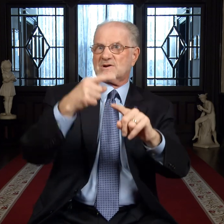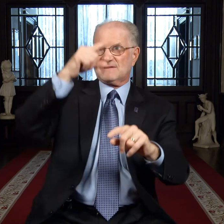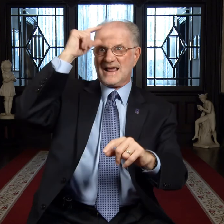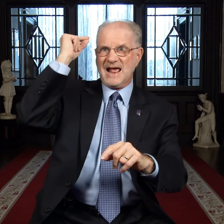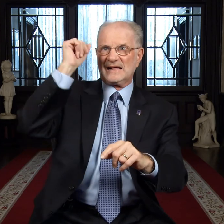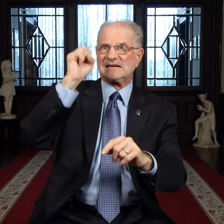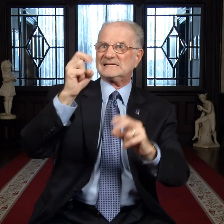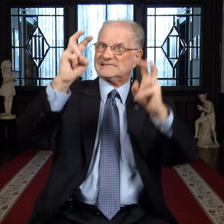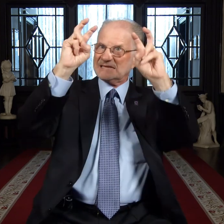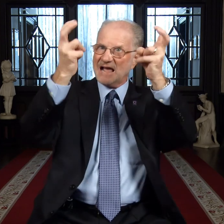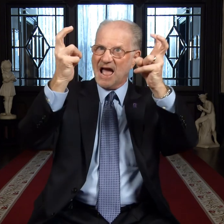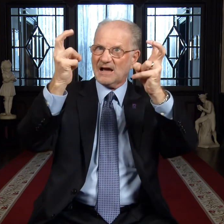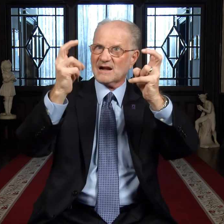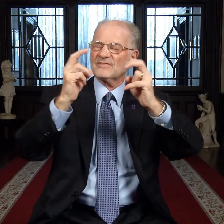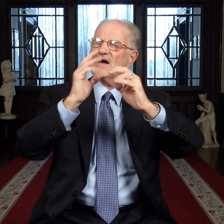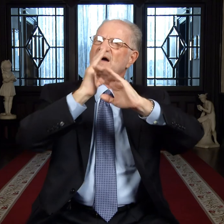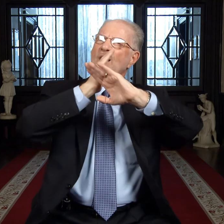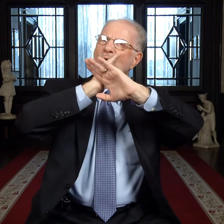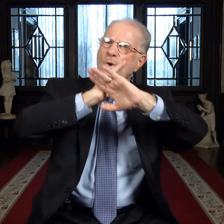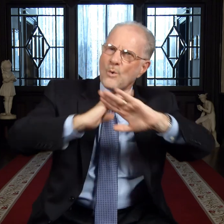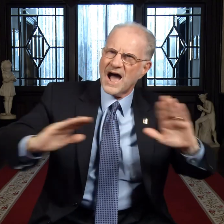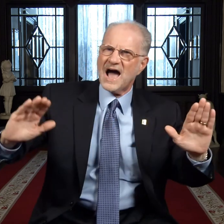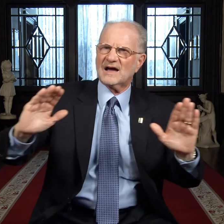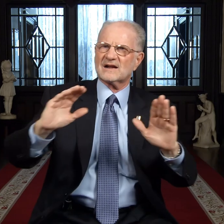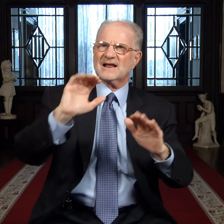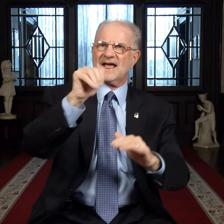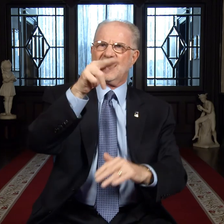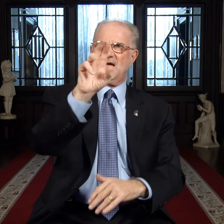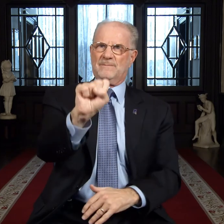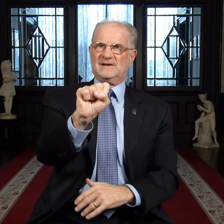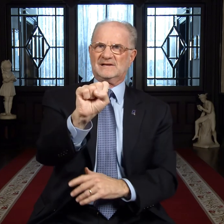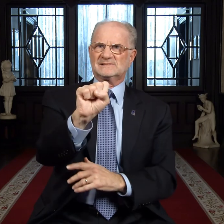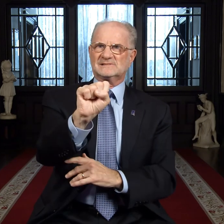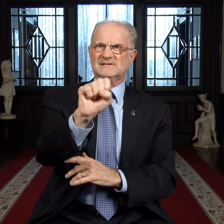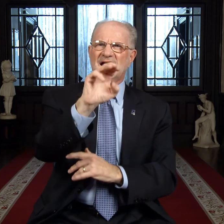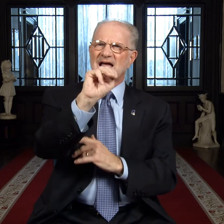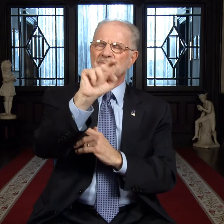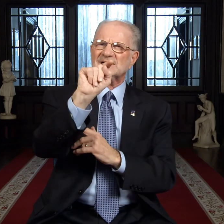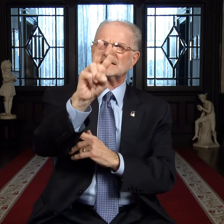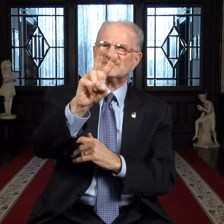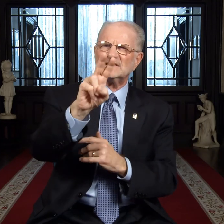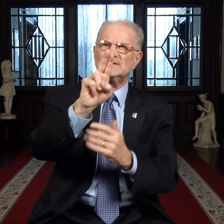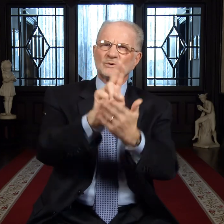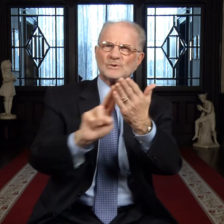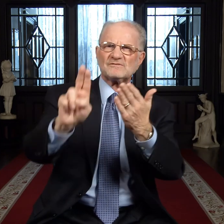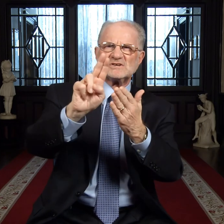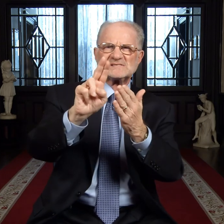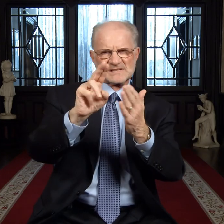is titled "Quiet Campus."